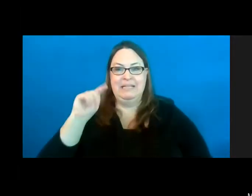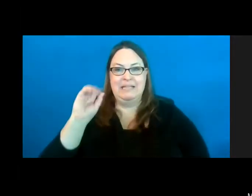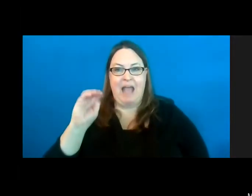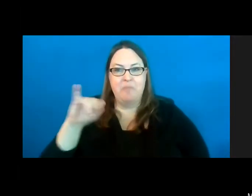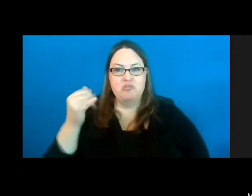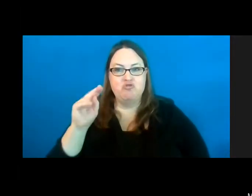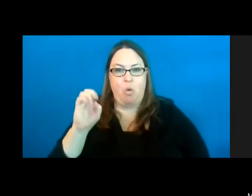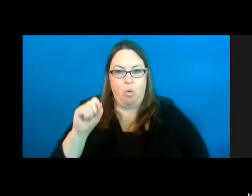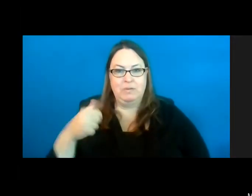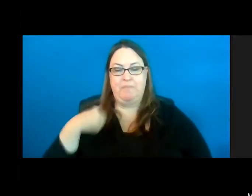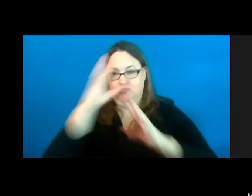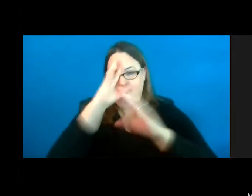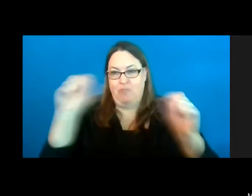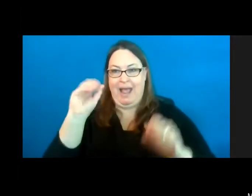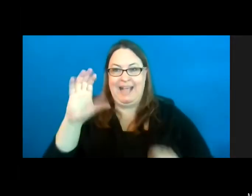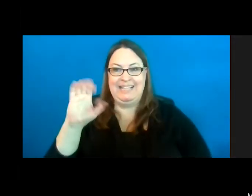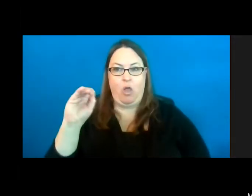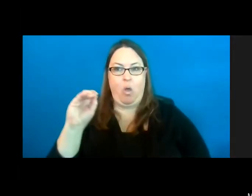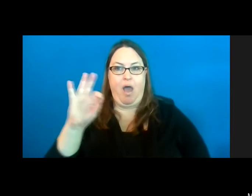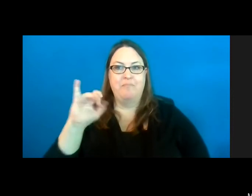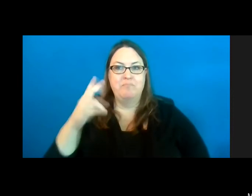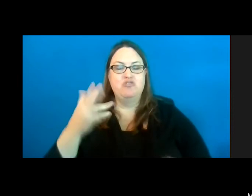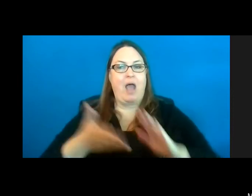I’m the President and CEO of Michigan Operation Freedom Outdoors.